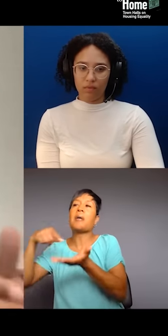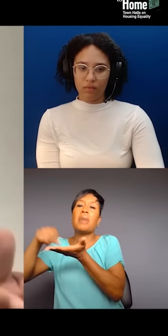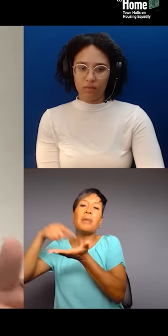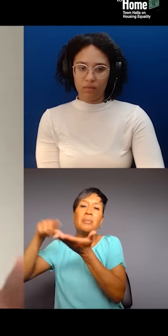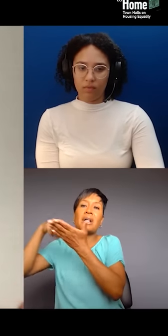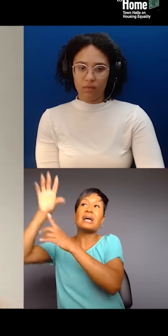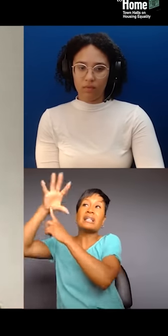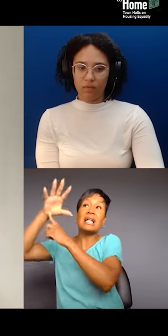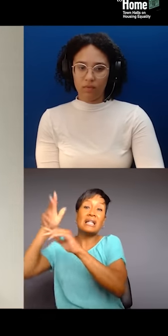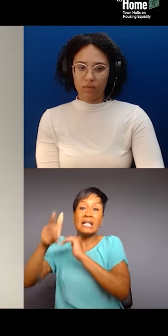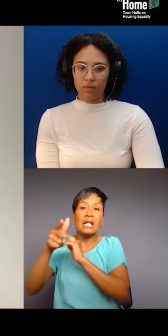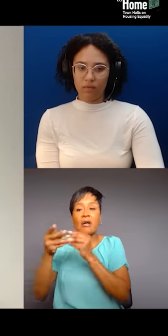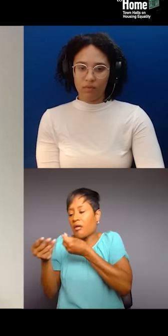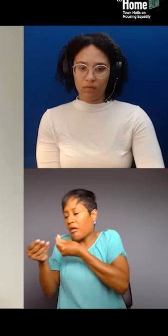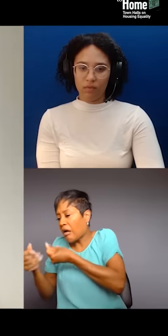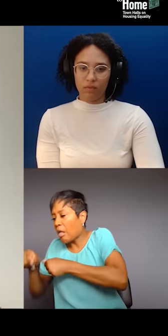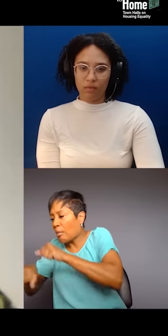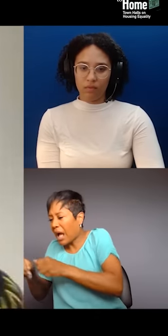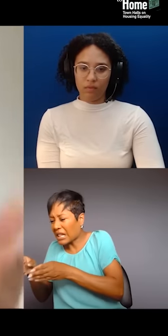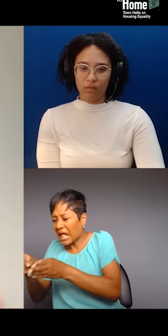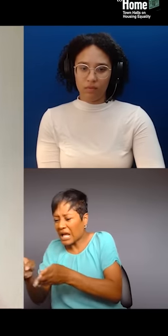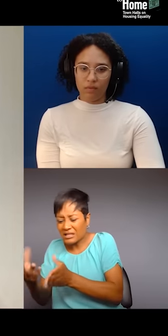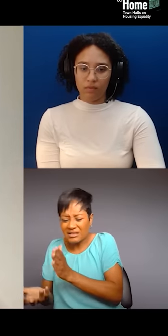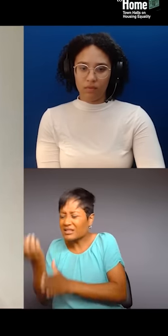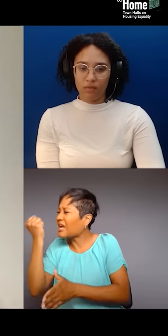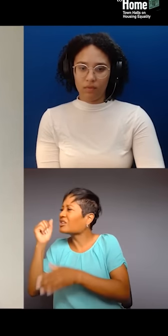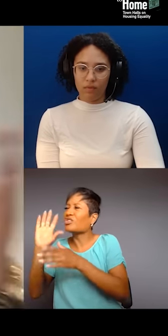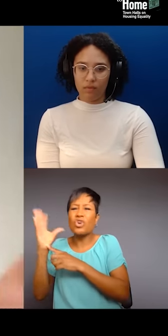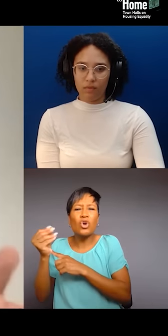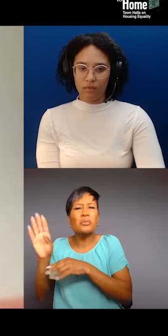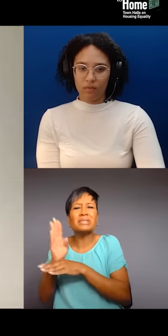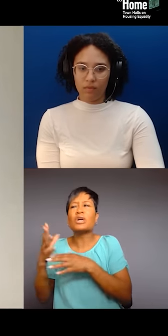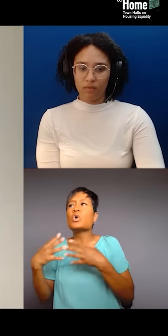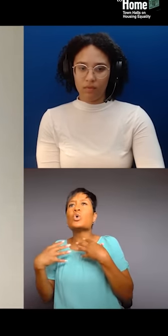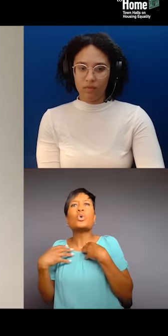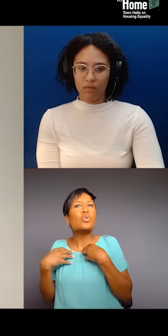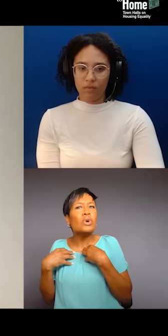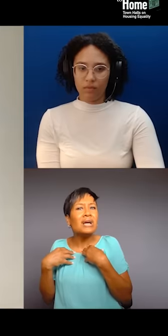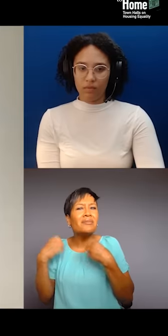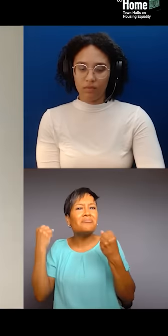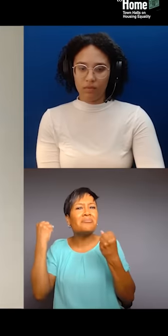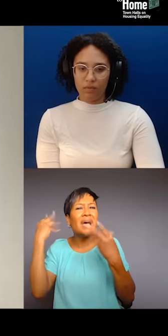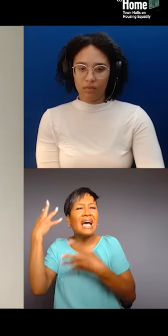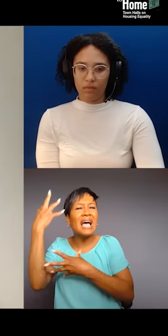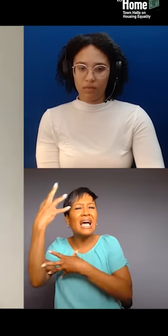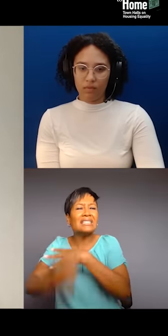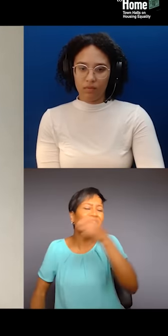and taking away a lot of our culture and businesses that we, you know, we've had for decades. So, I would say that one of the most important things